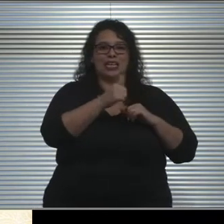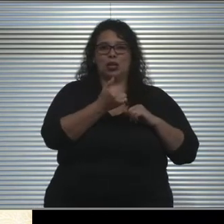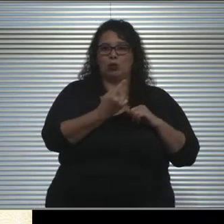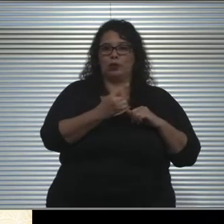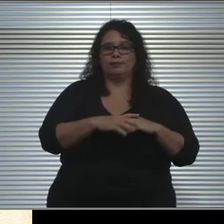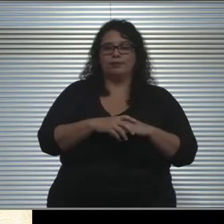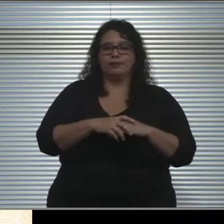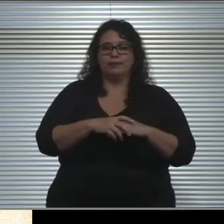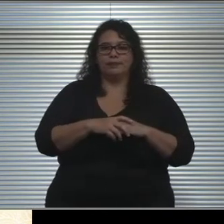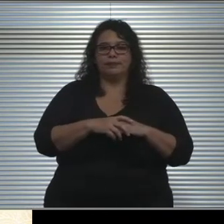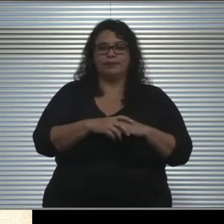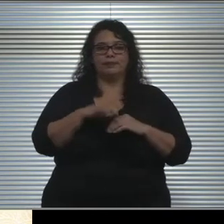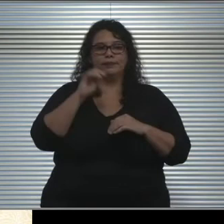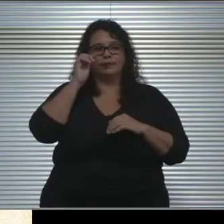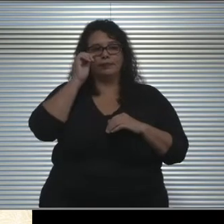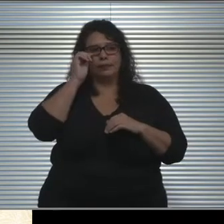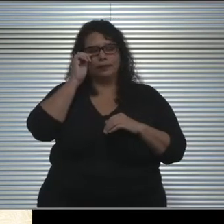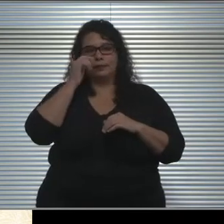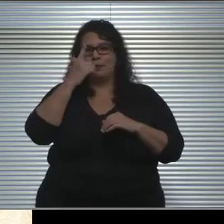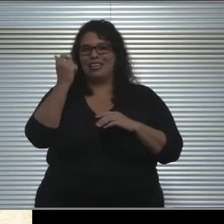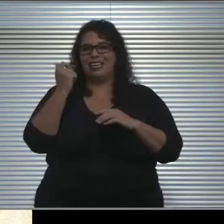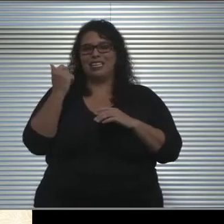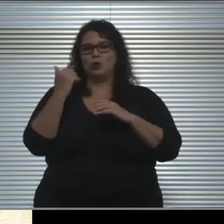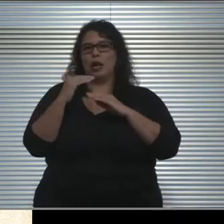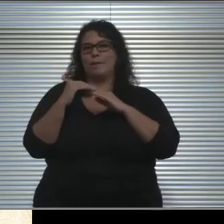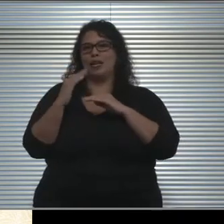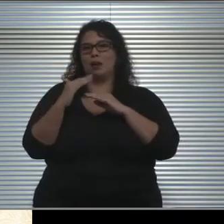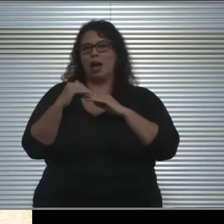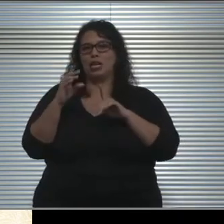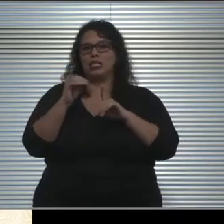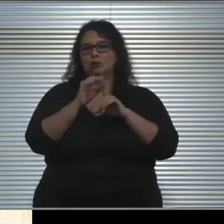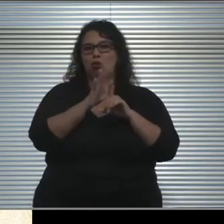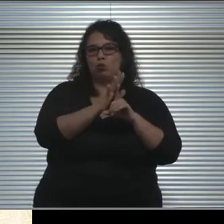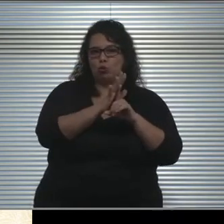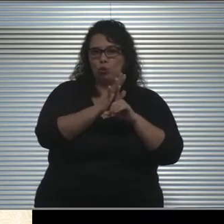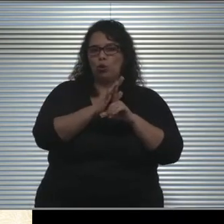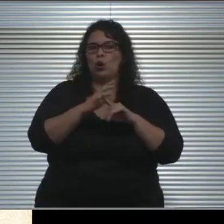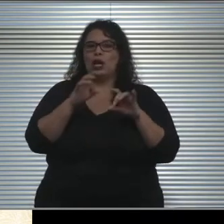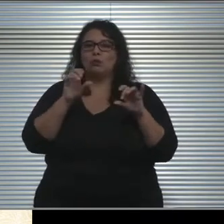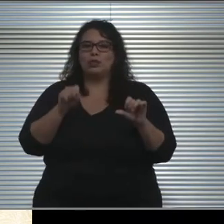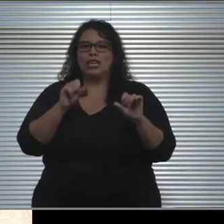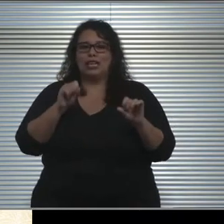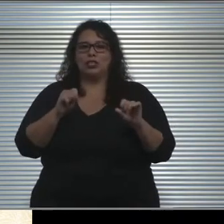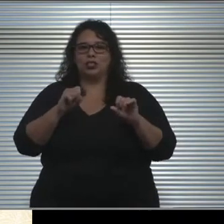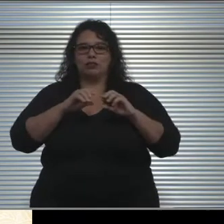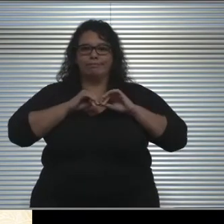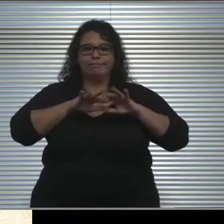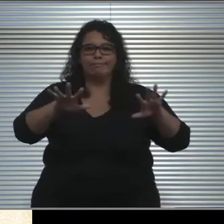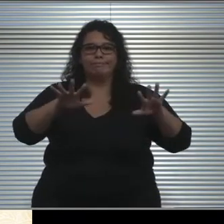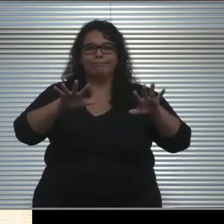and that's to minimize the exposure and also potential contamination as I mentioned.